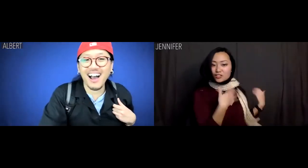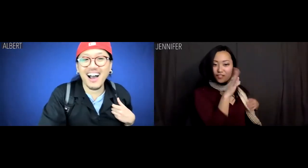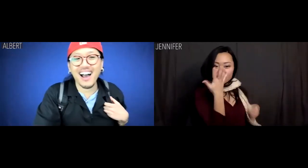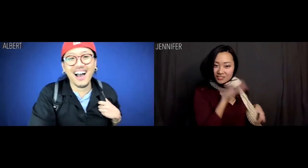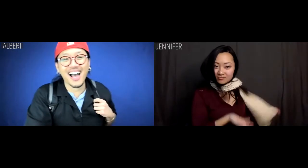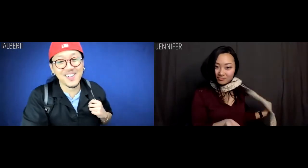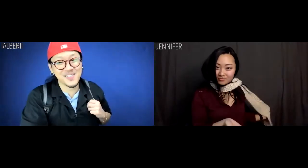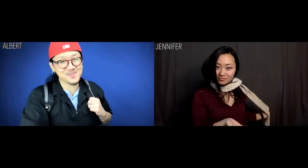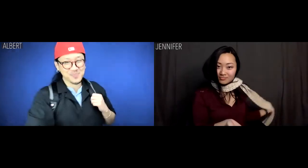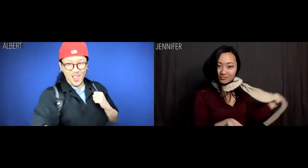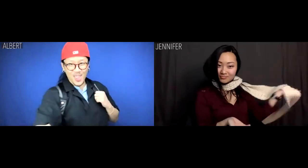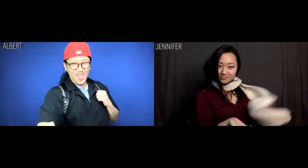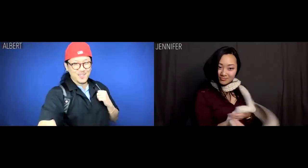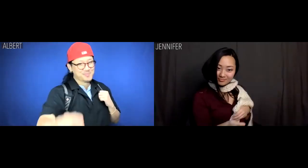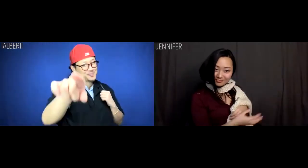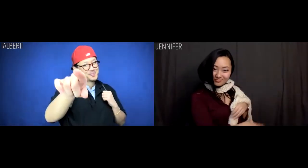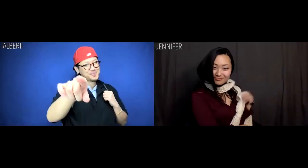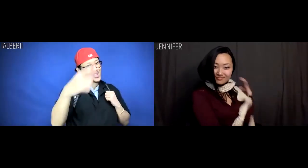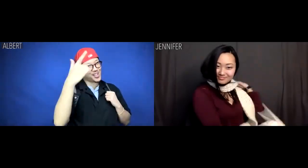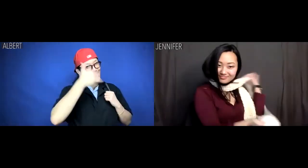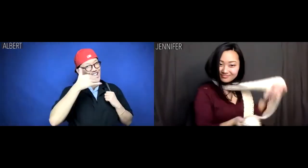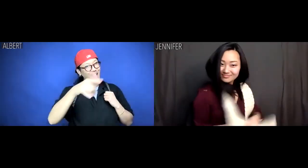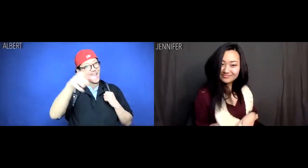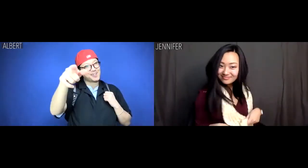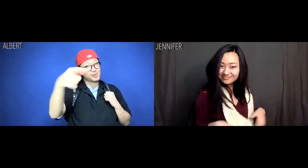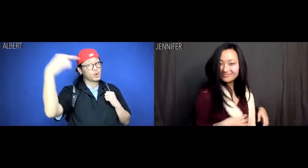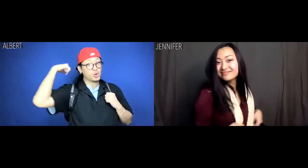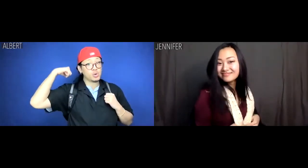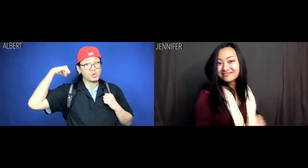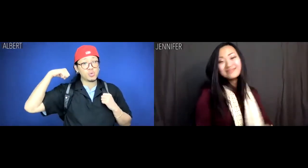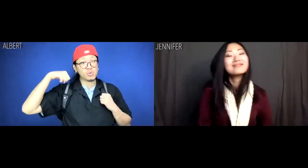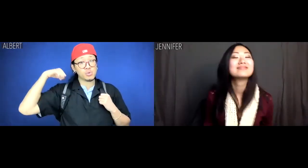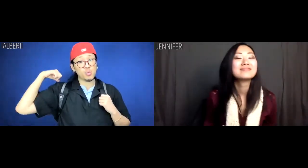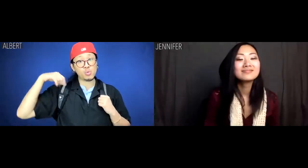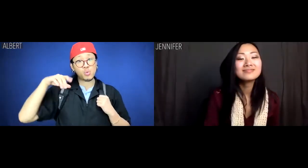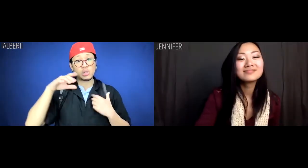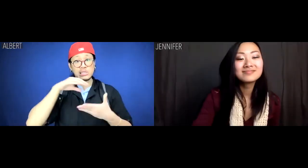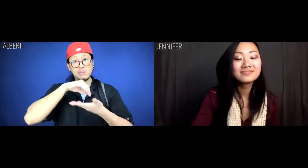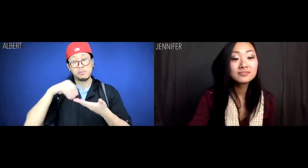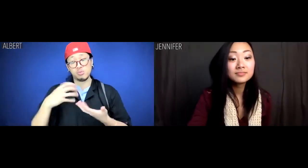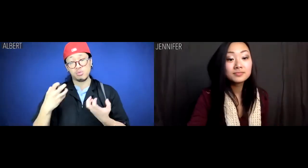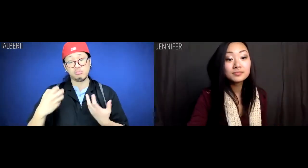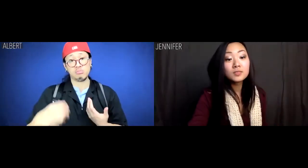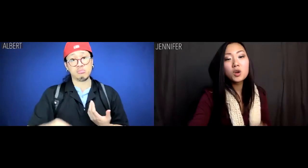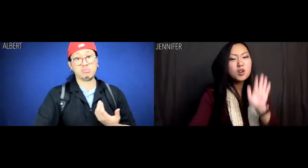Jennifer: How does my scarf look? Albert: Ya look good. Want a dumpling?